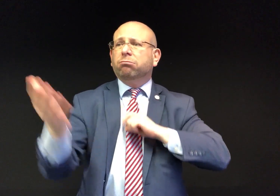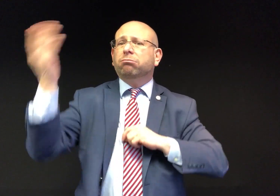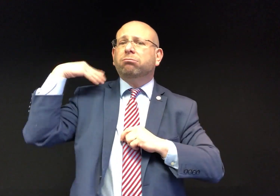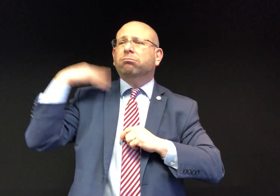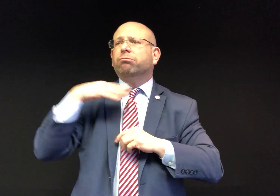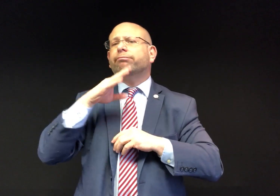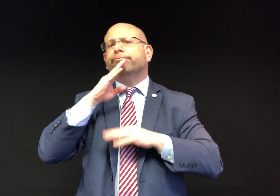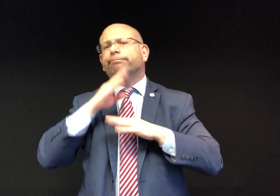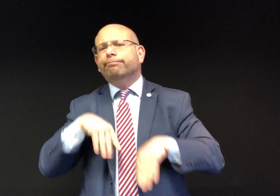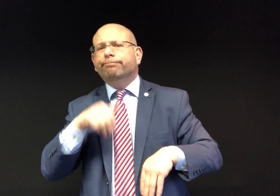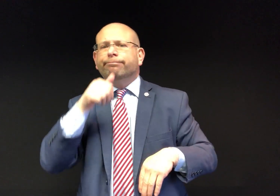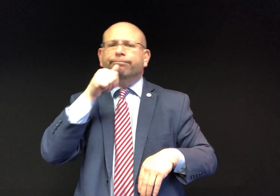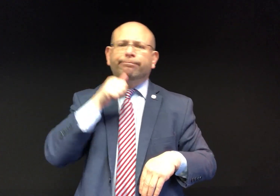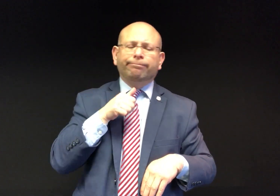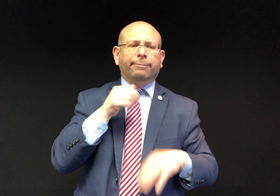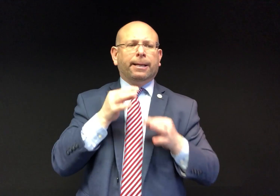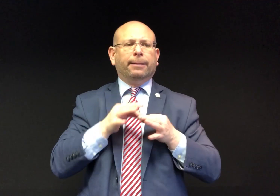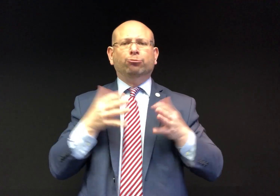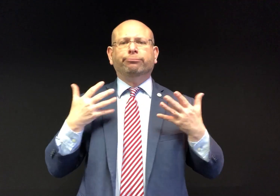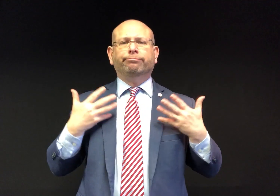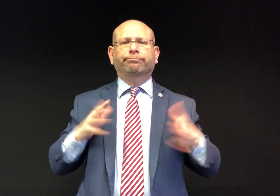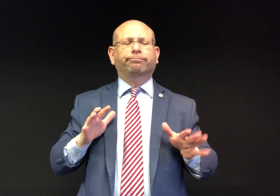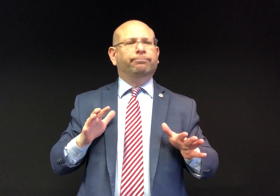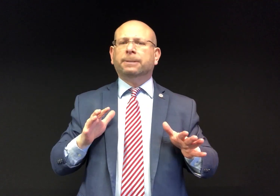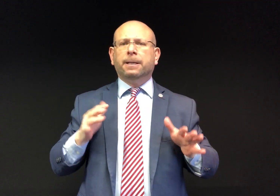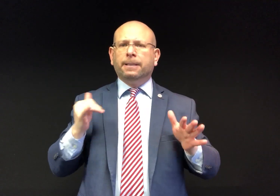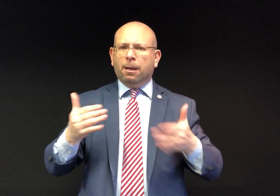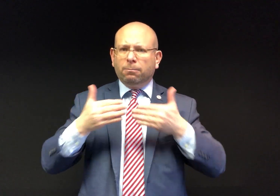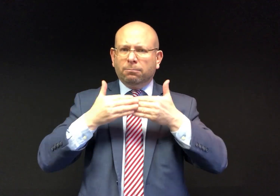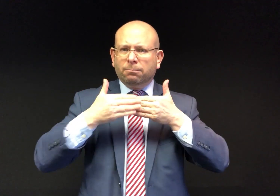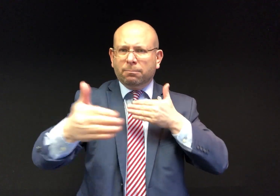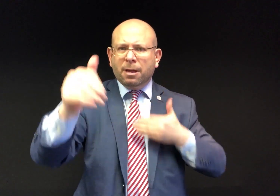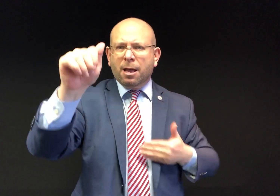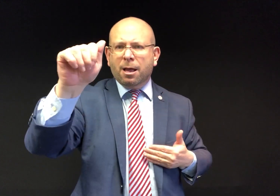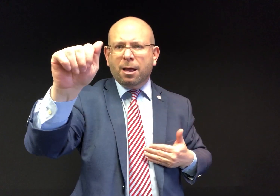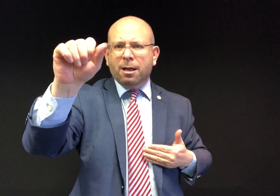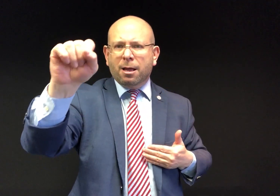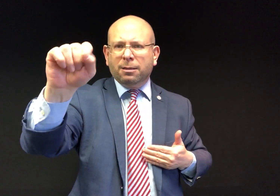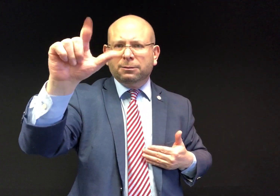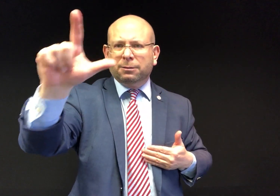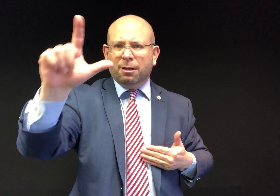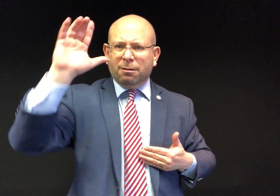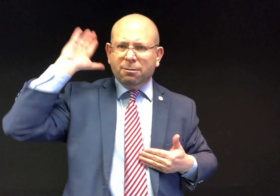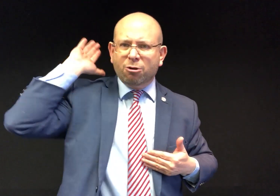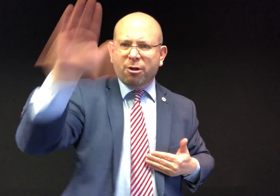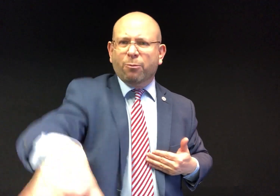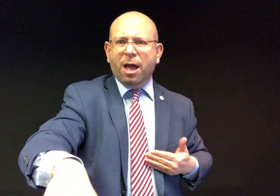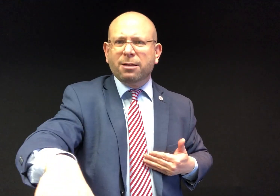For years, we’ve only had captioning access, but now we demand ASL access.